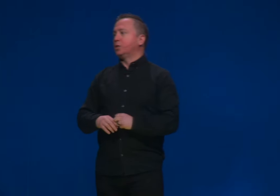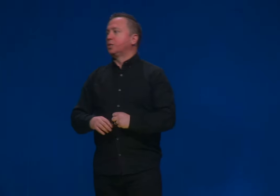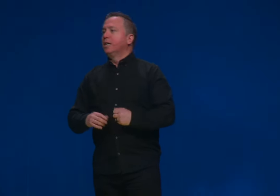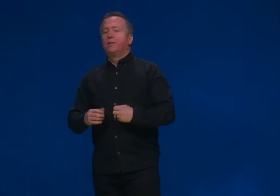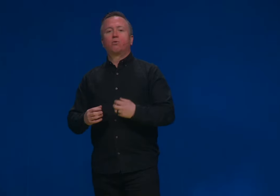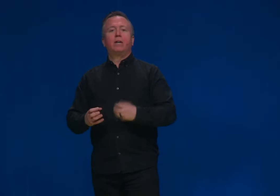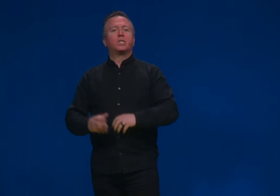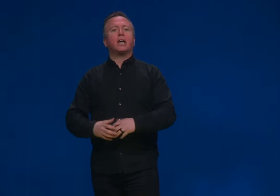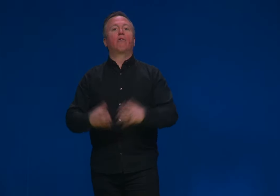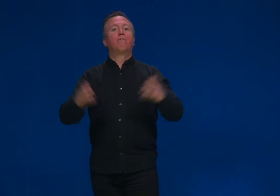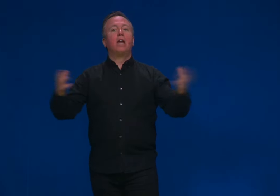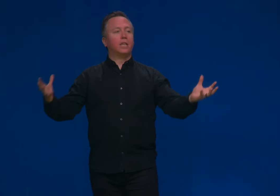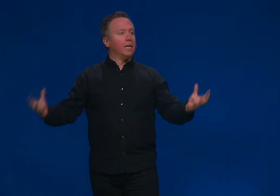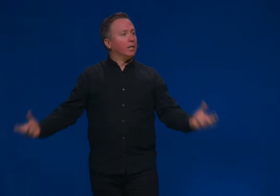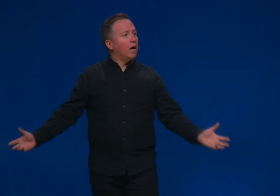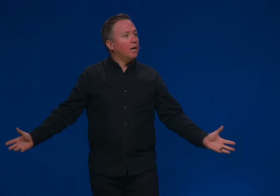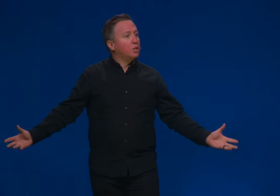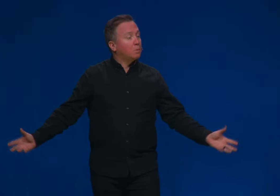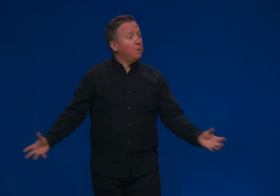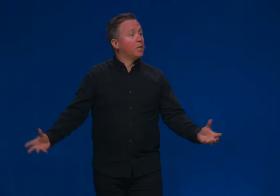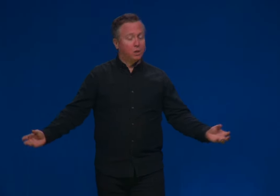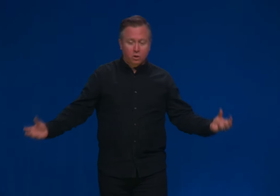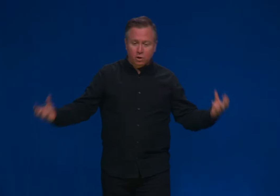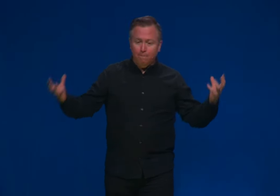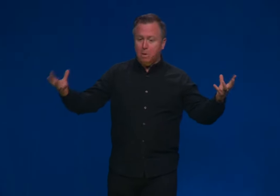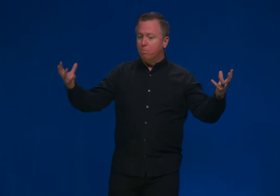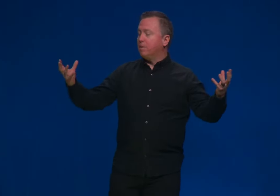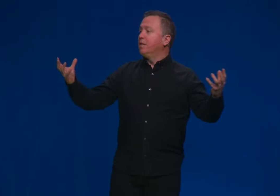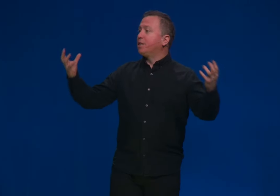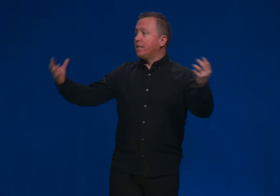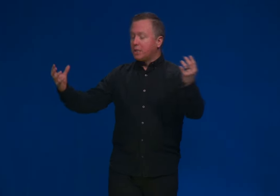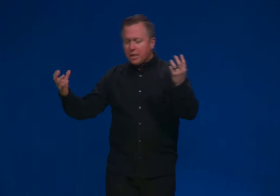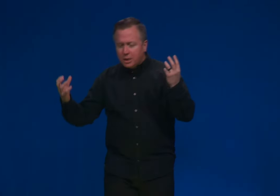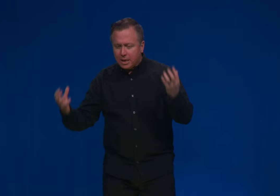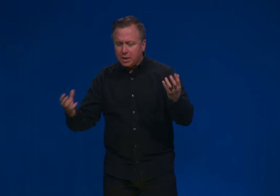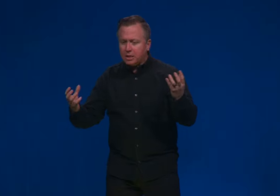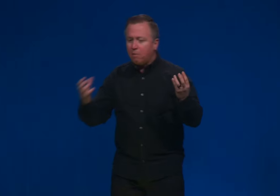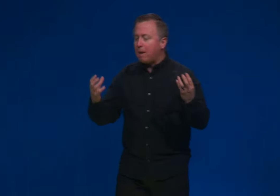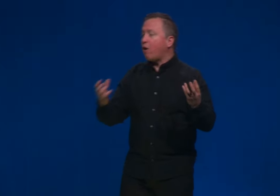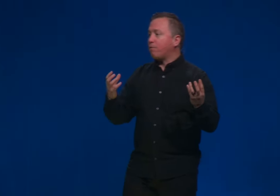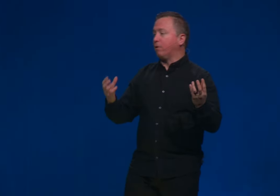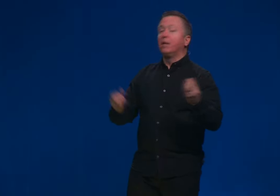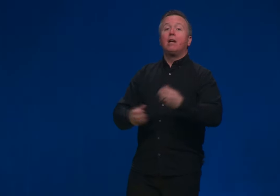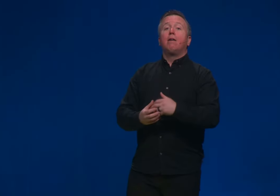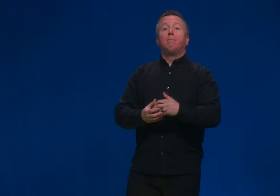which is this way to say out of nothing, God speaks and all sudden boom, things exist. That's how powerful.